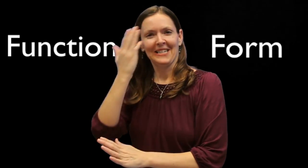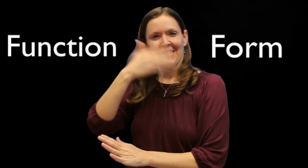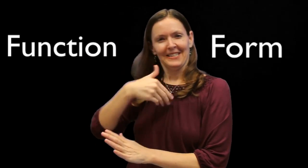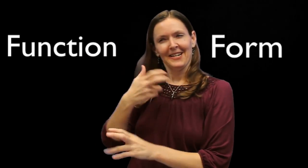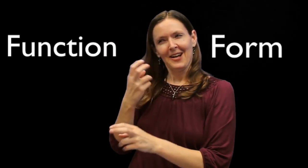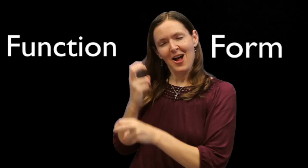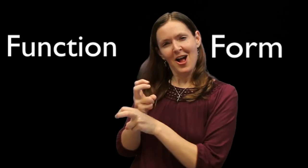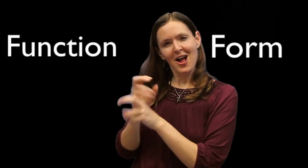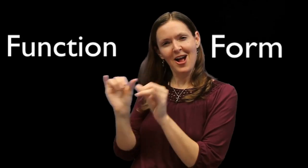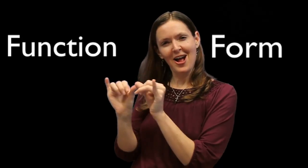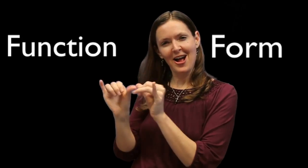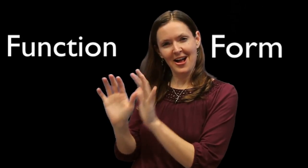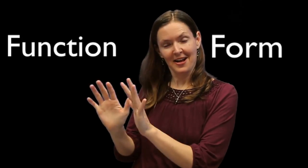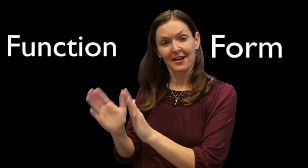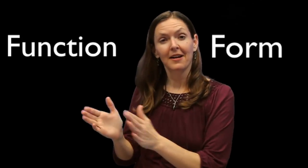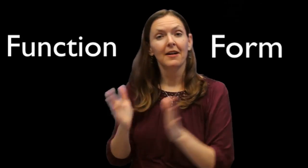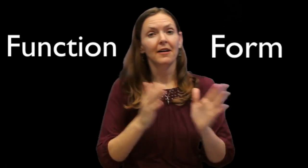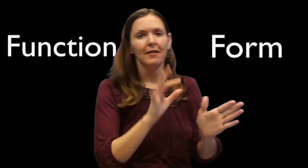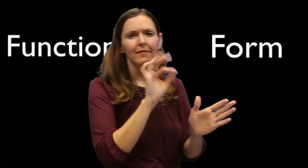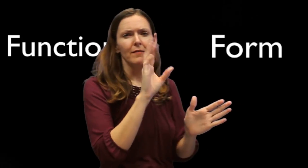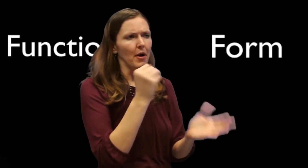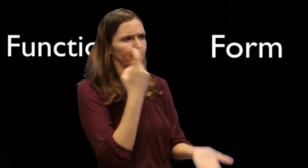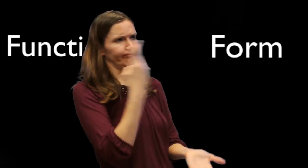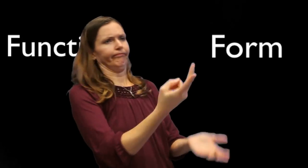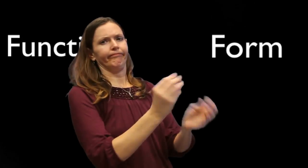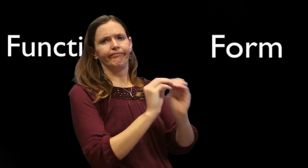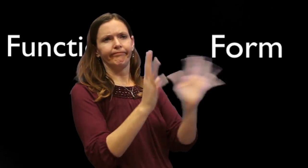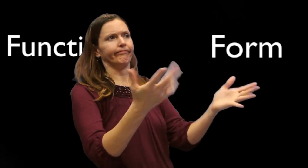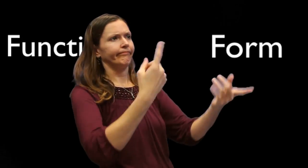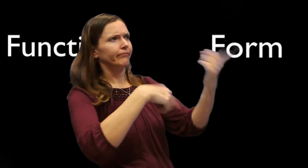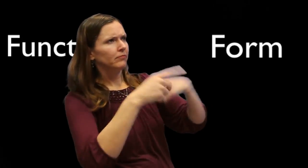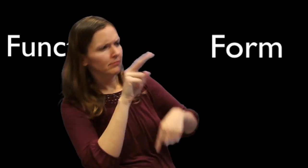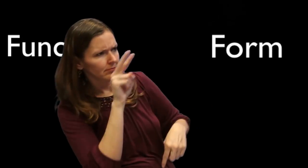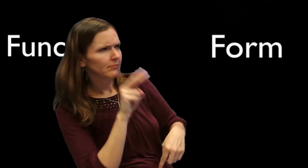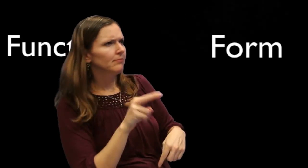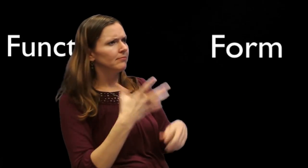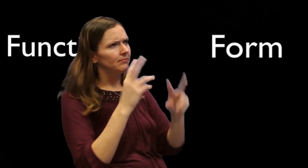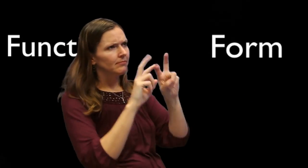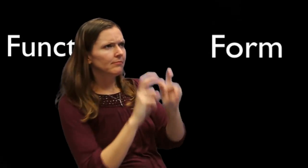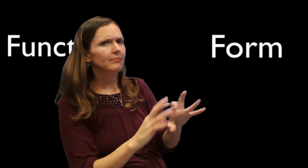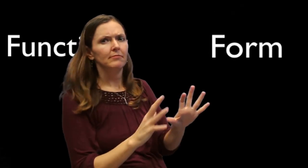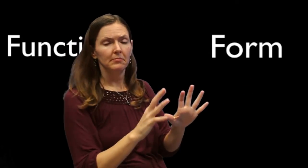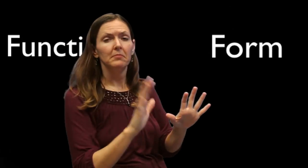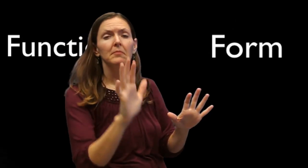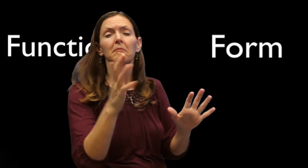Those are hard to "see" and hard to measure. While "form" is more visible and present.